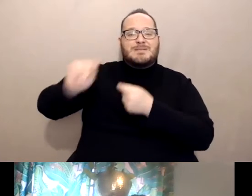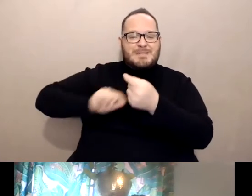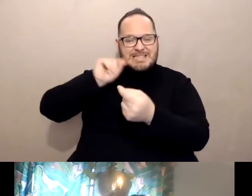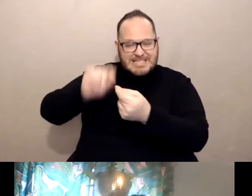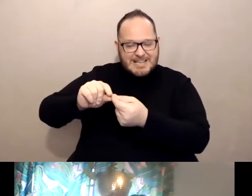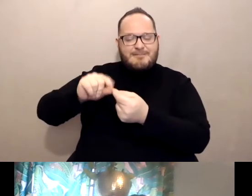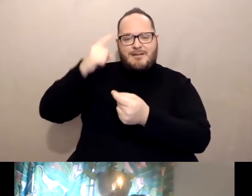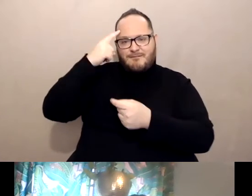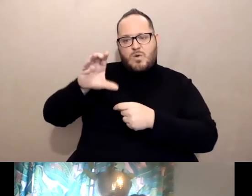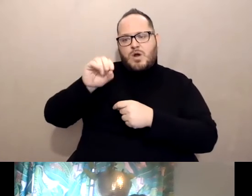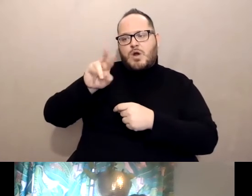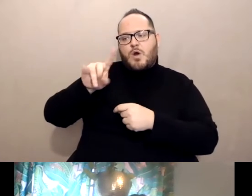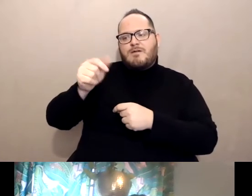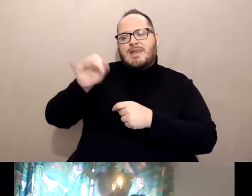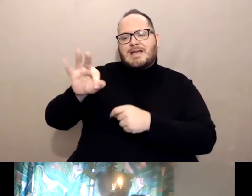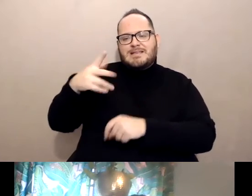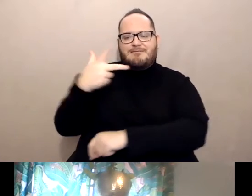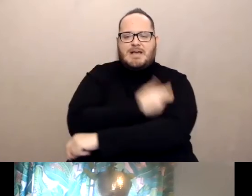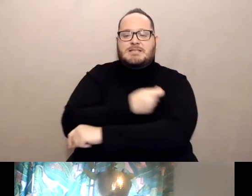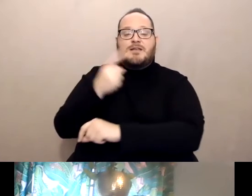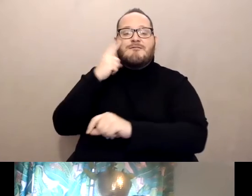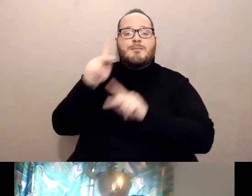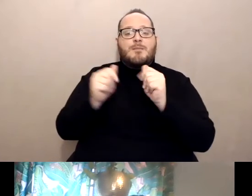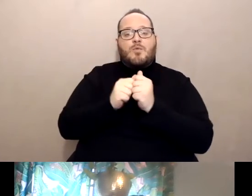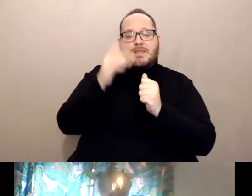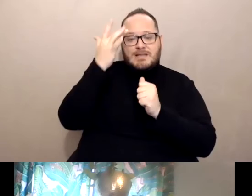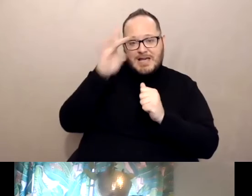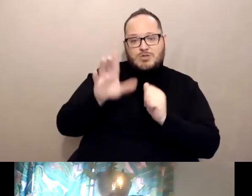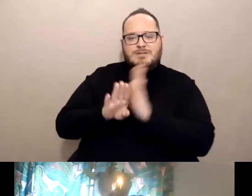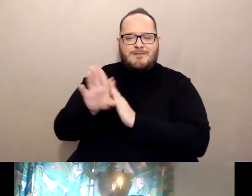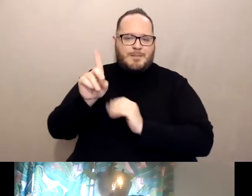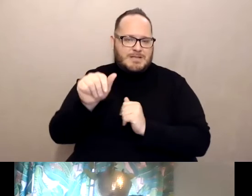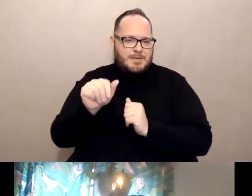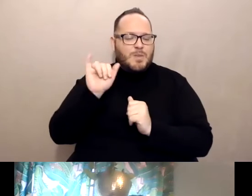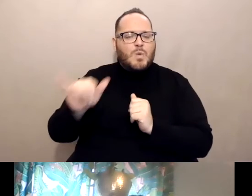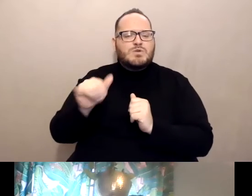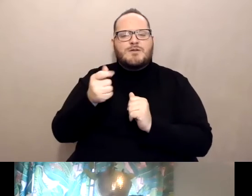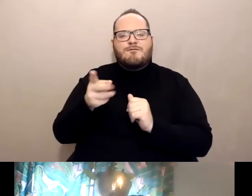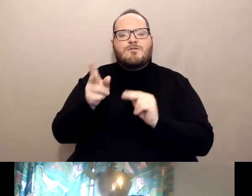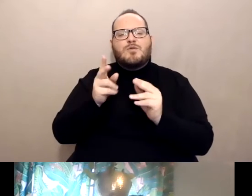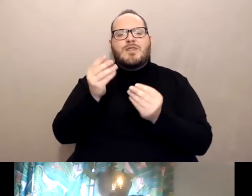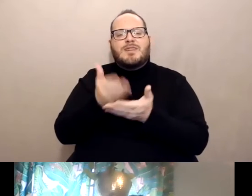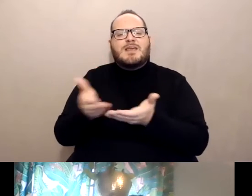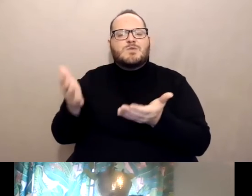for people with intellectual and developmental disabilities. So those are just a few things we wanted to make sure you knew about.